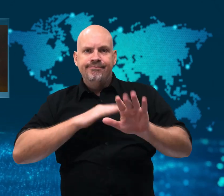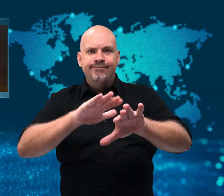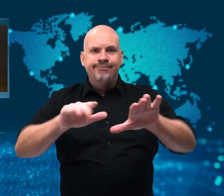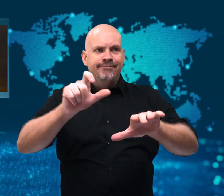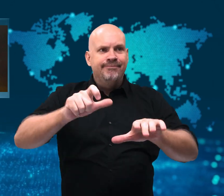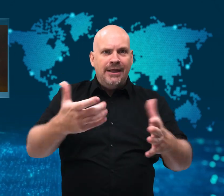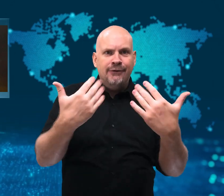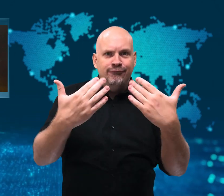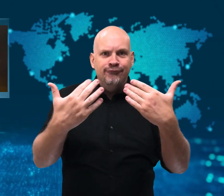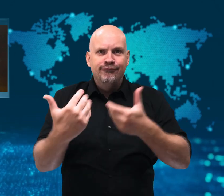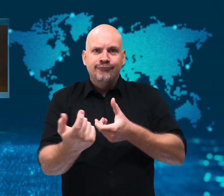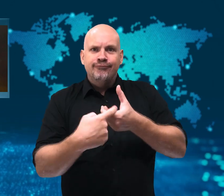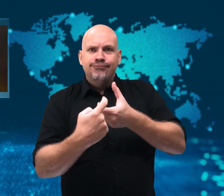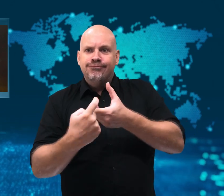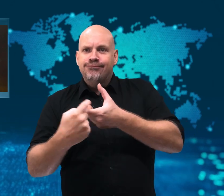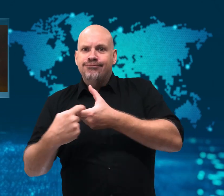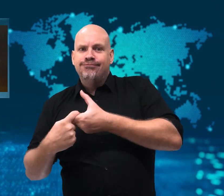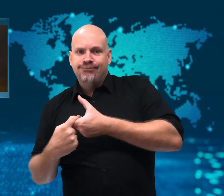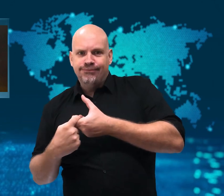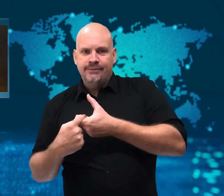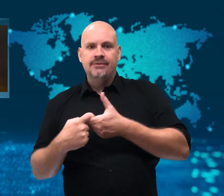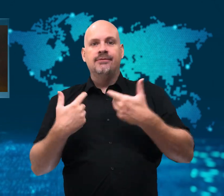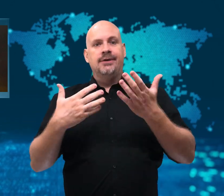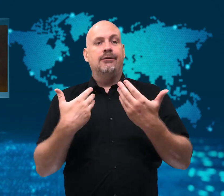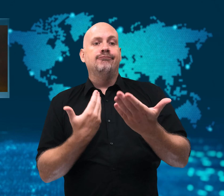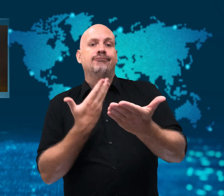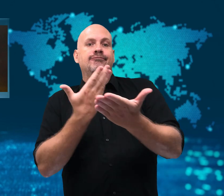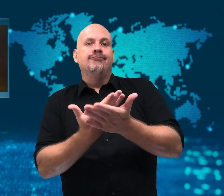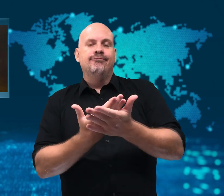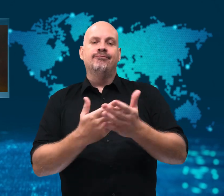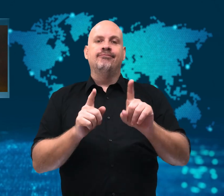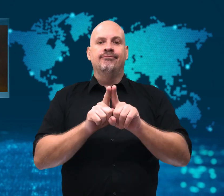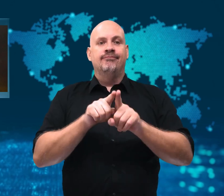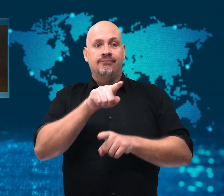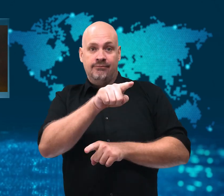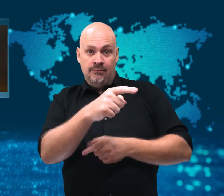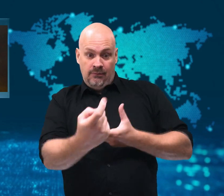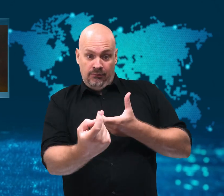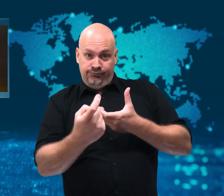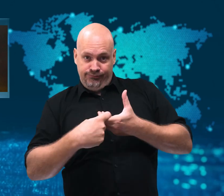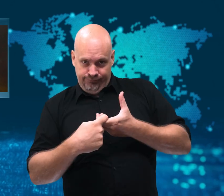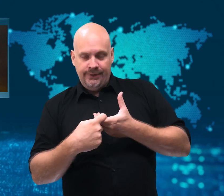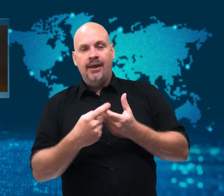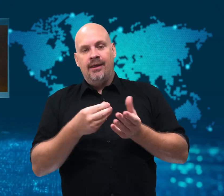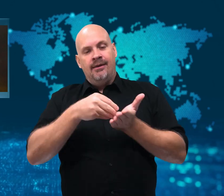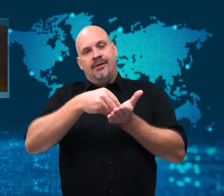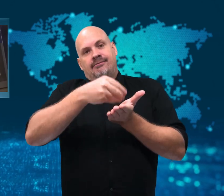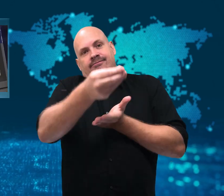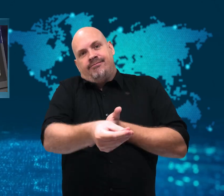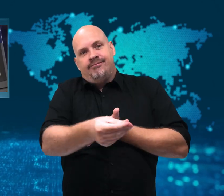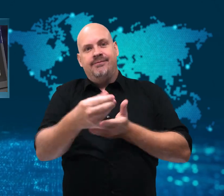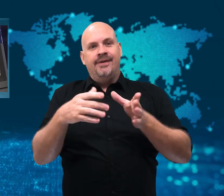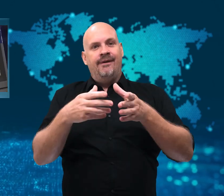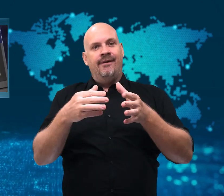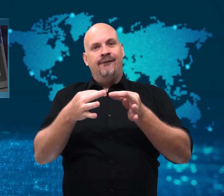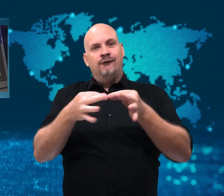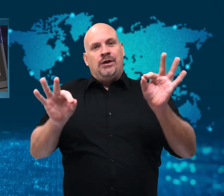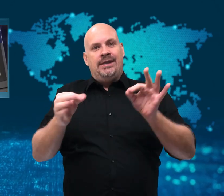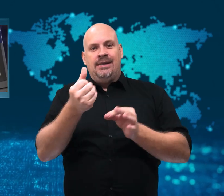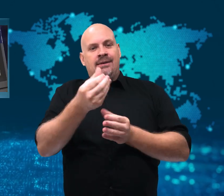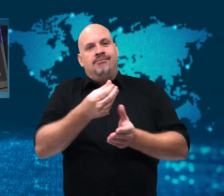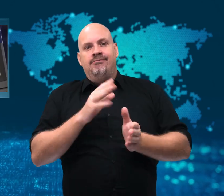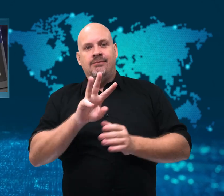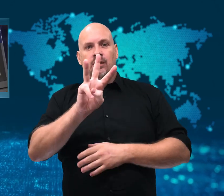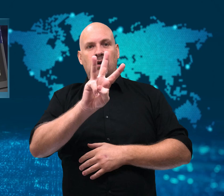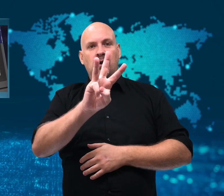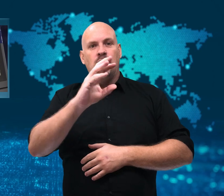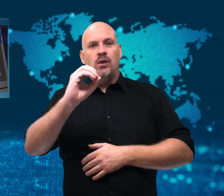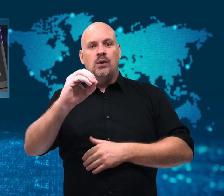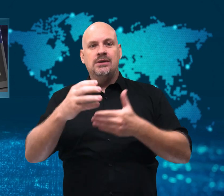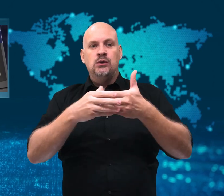for free to people who sign up for a digital wallet called “Chivo.”